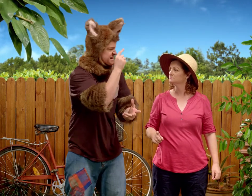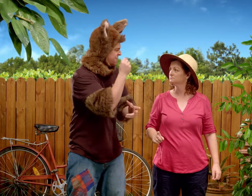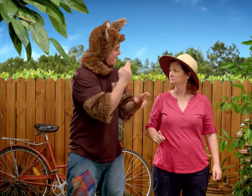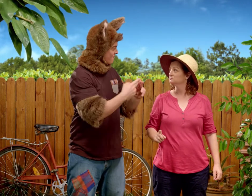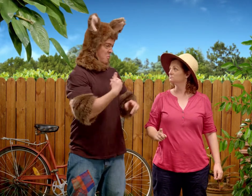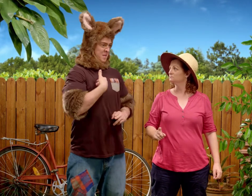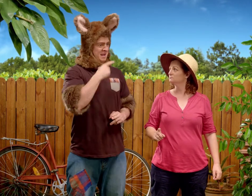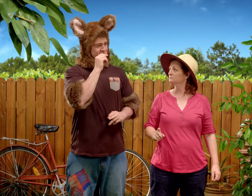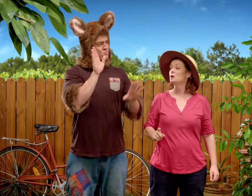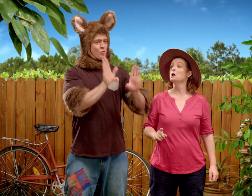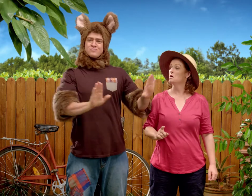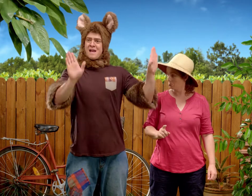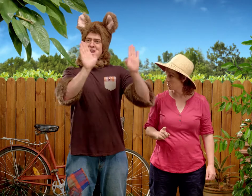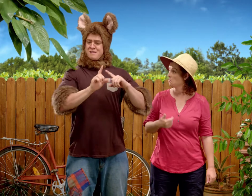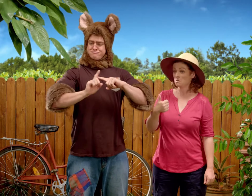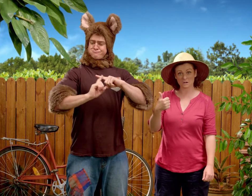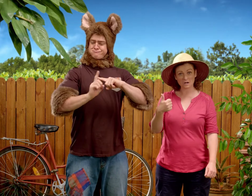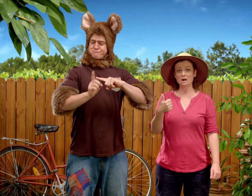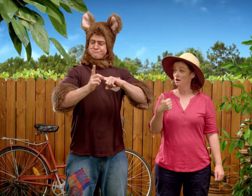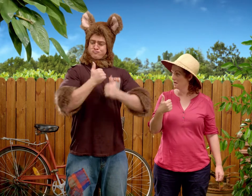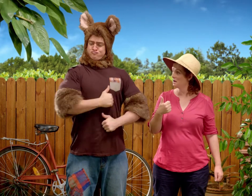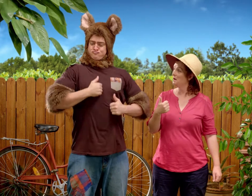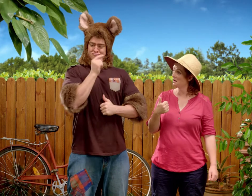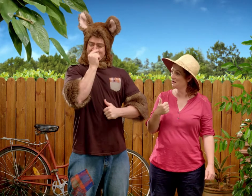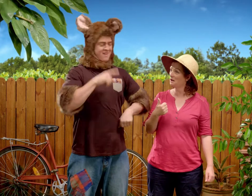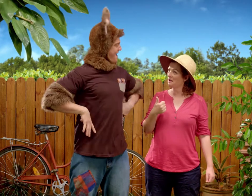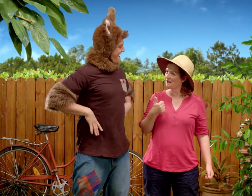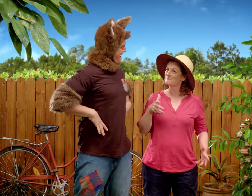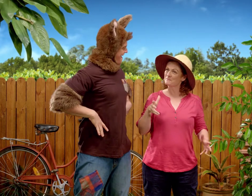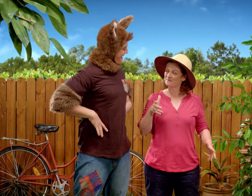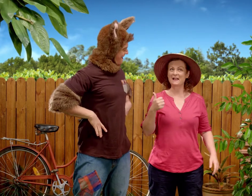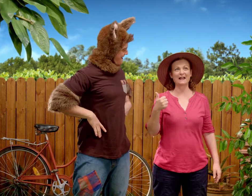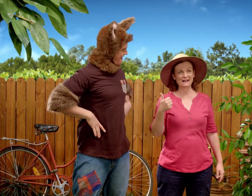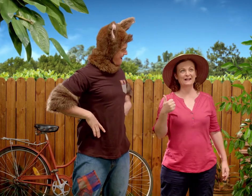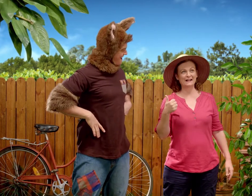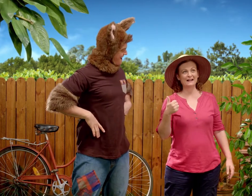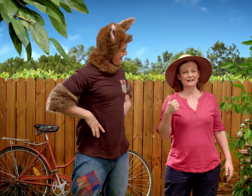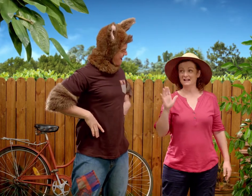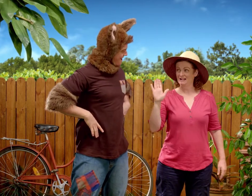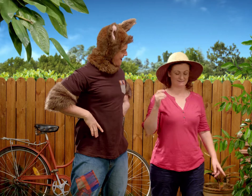So that way I can have a holiday. That is a good idea Possum.